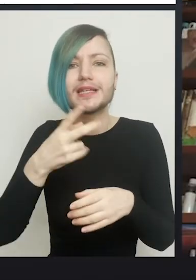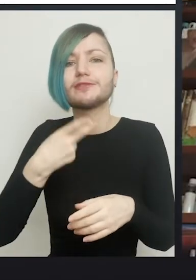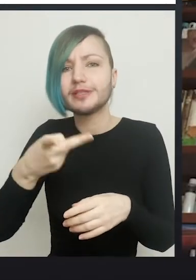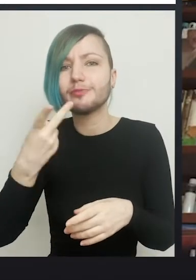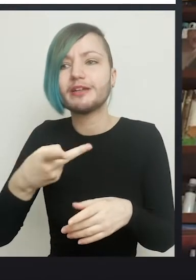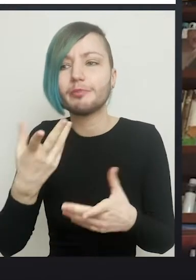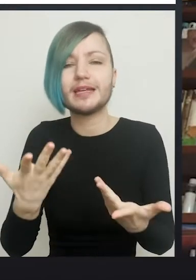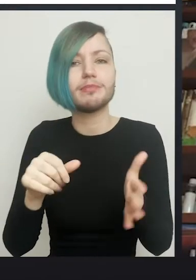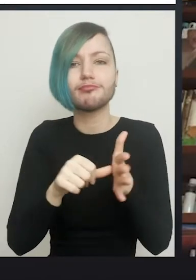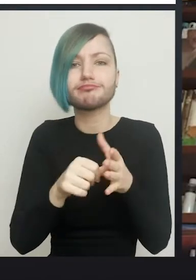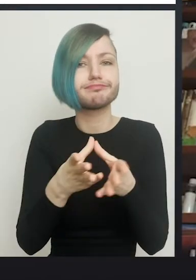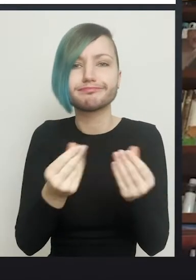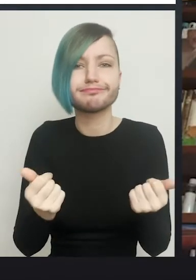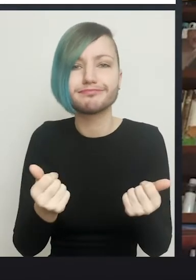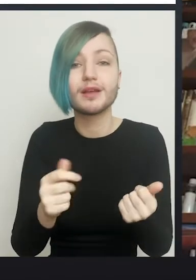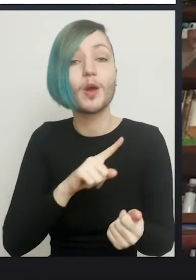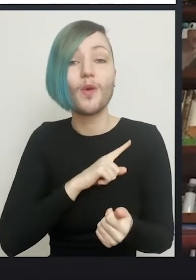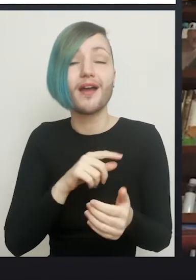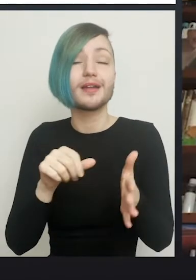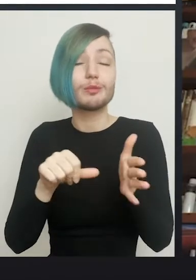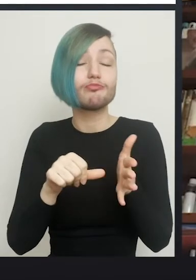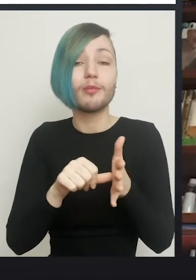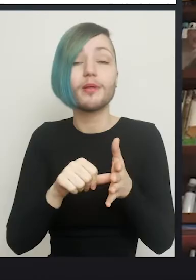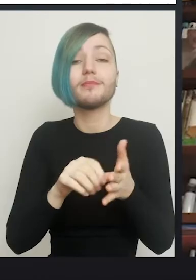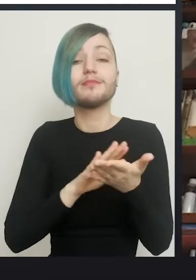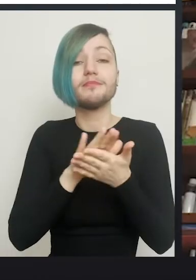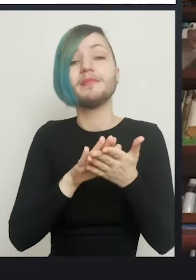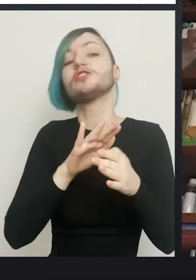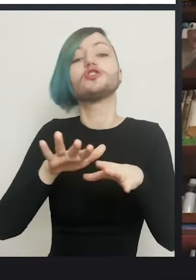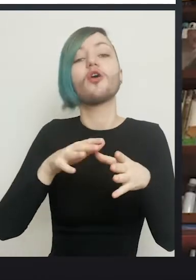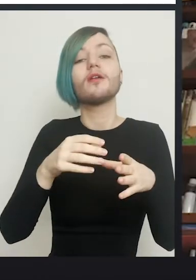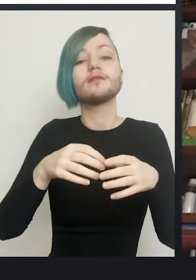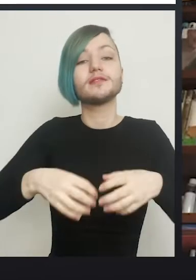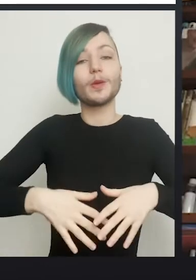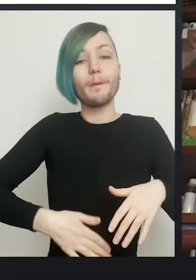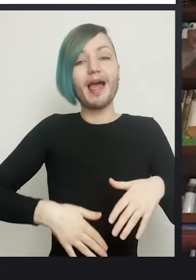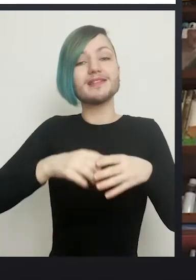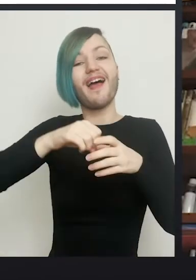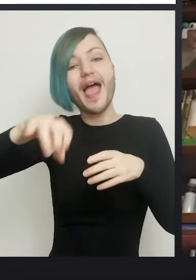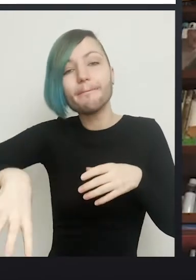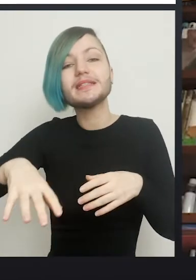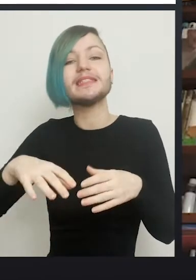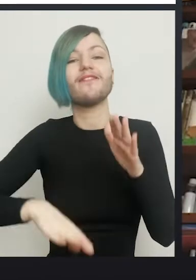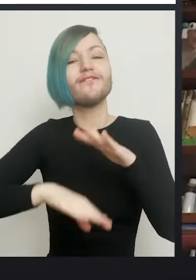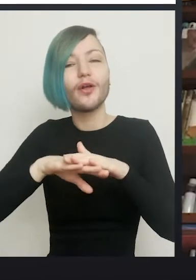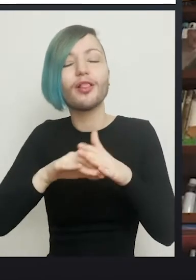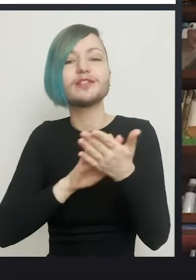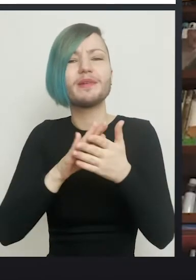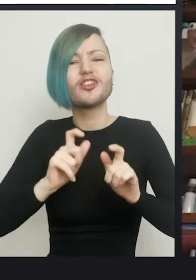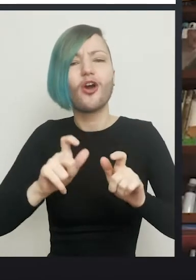But the problem is that they're not emptying their bladders and urethras above properly, and get this continuous dribbling and incontinence because of that.